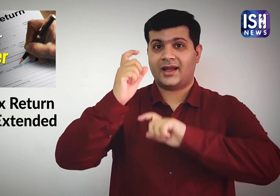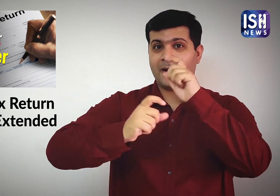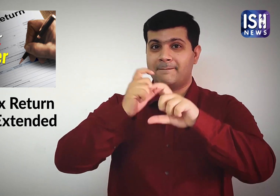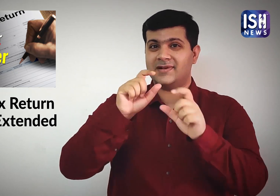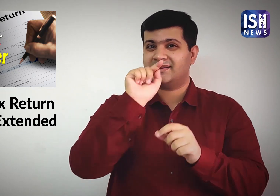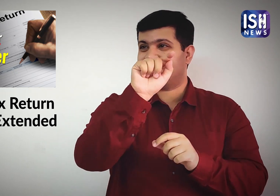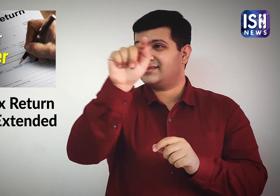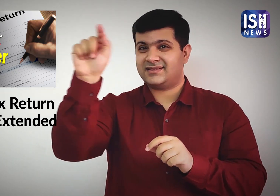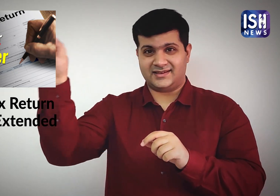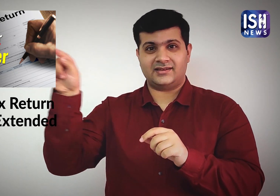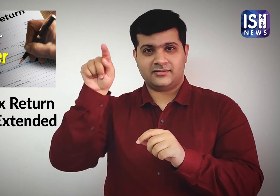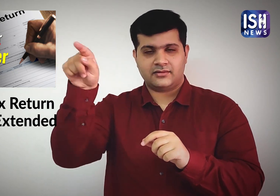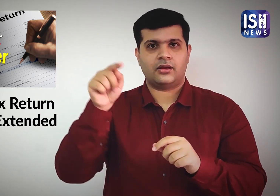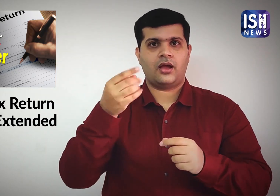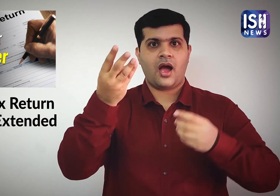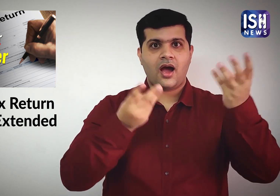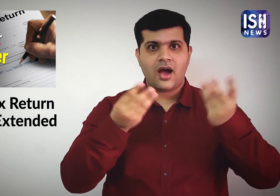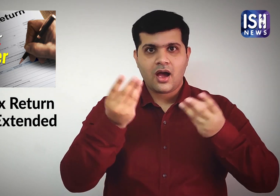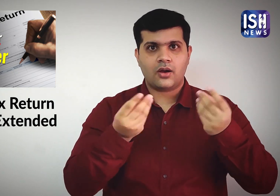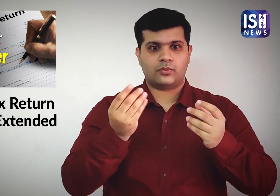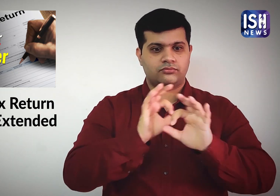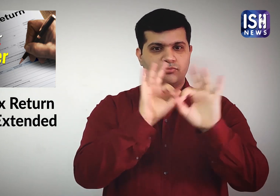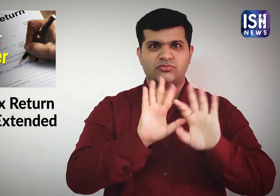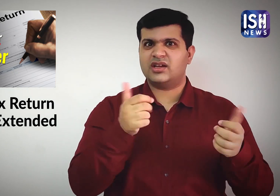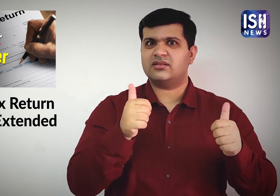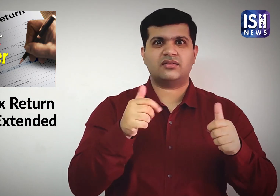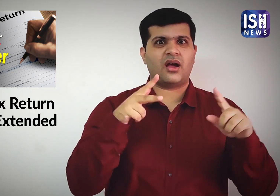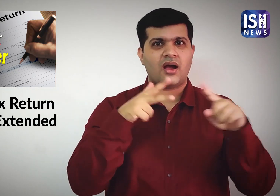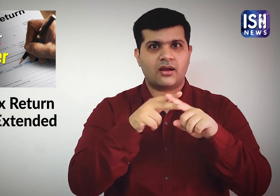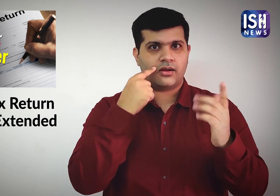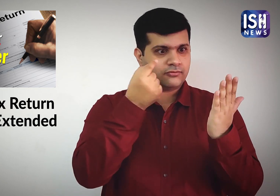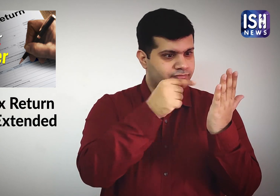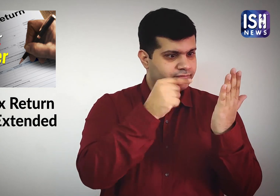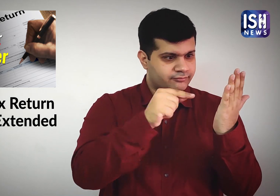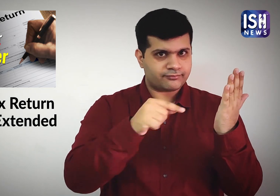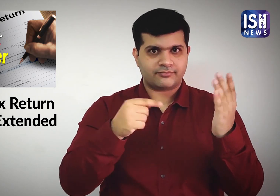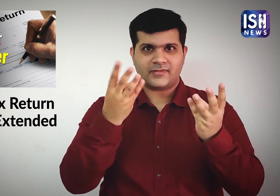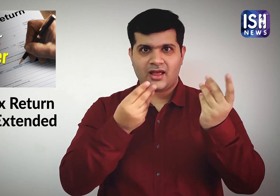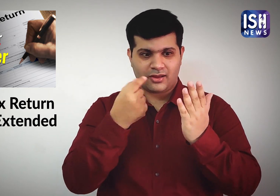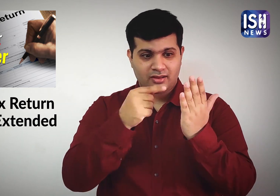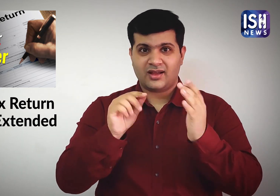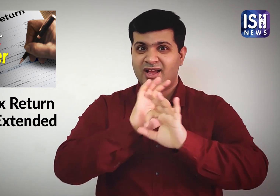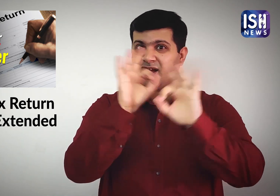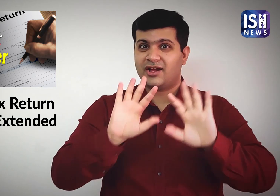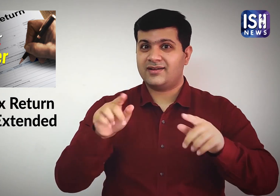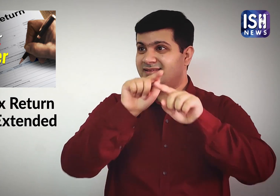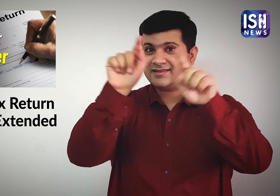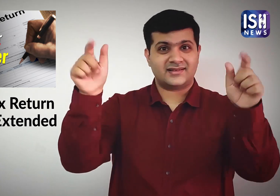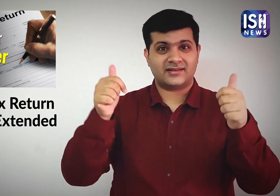ITR filing for the taxpayers who are required to get their accounts audited